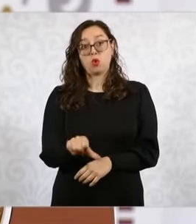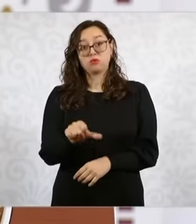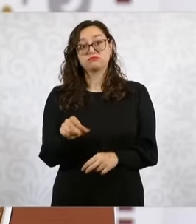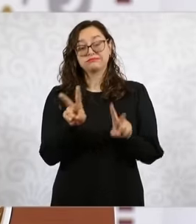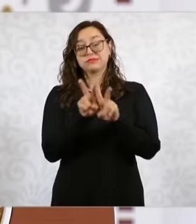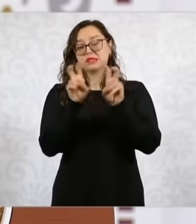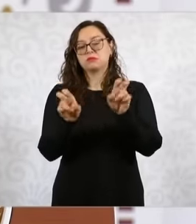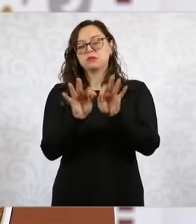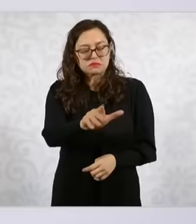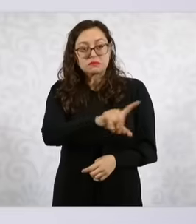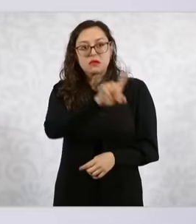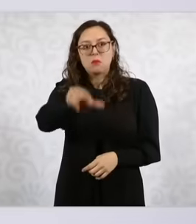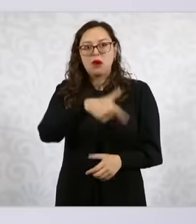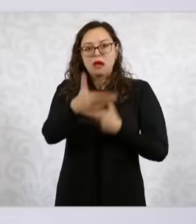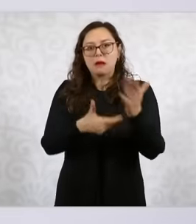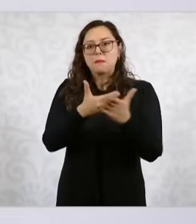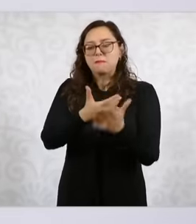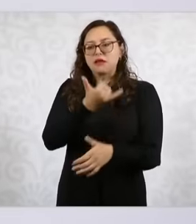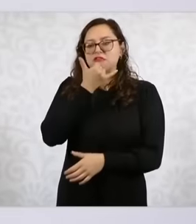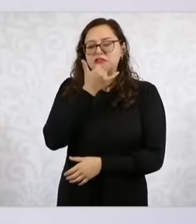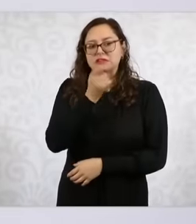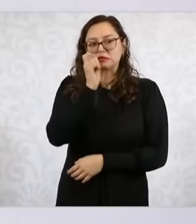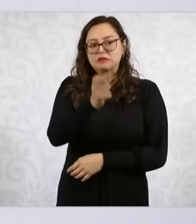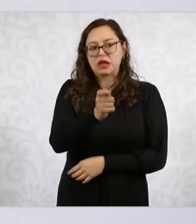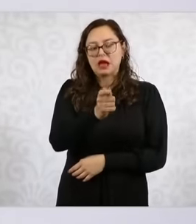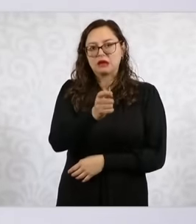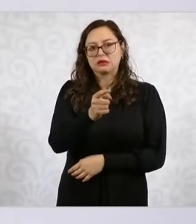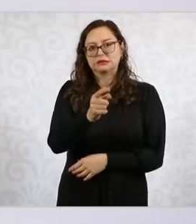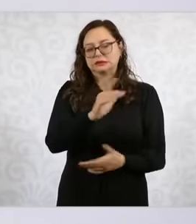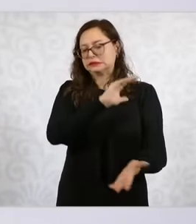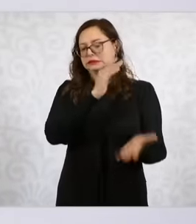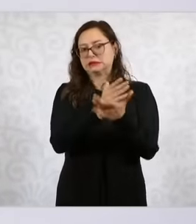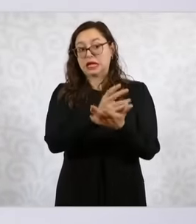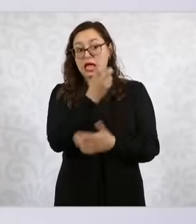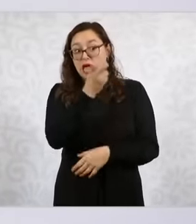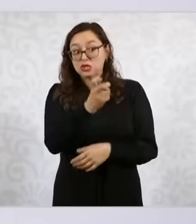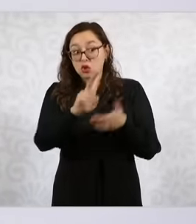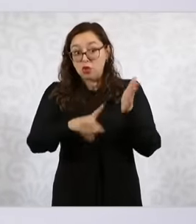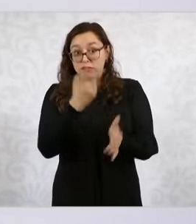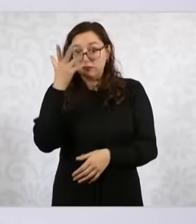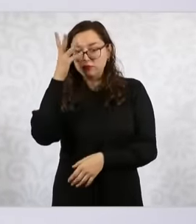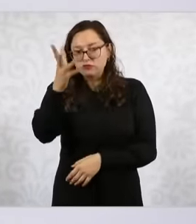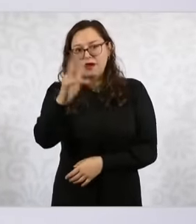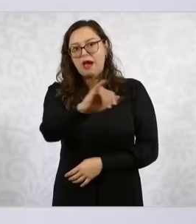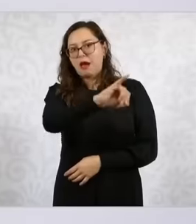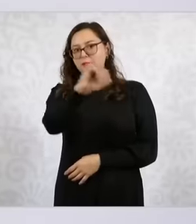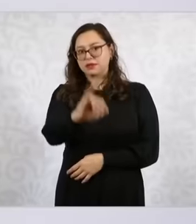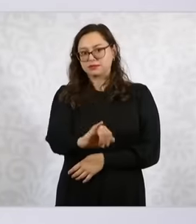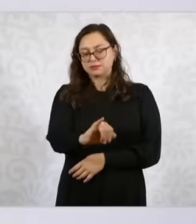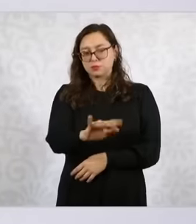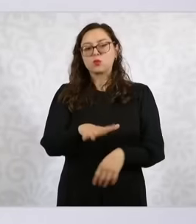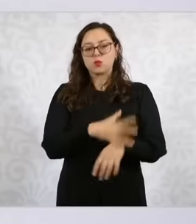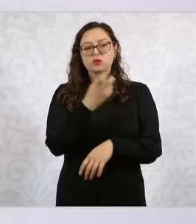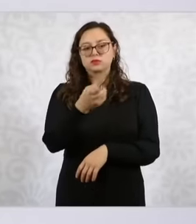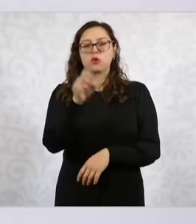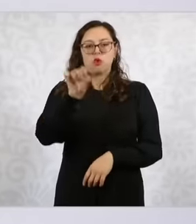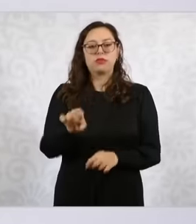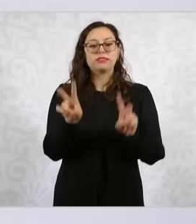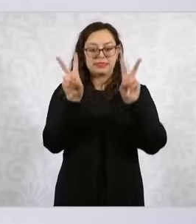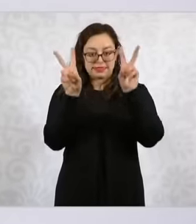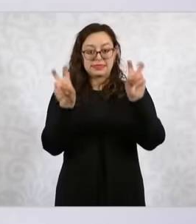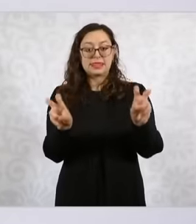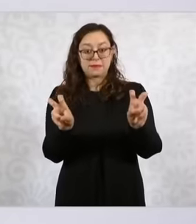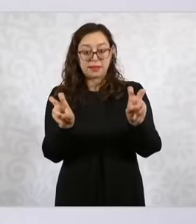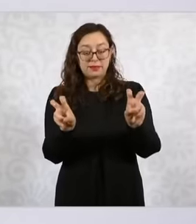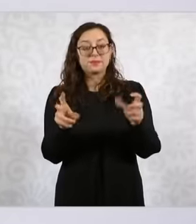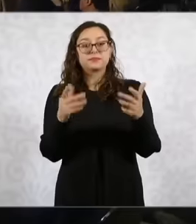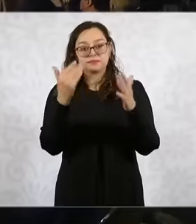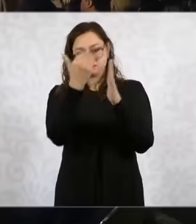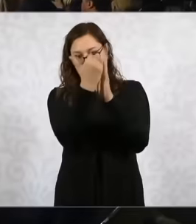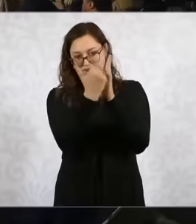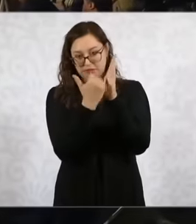forgotten So this is the morning of today and finishing this then we move on to the questions